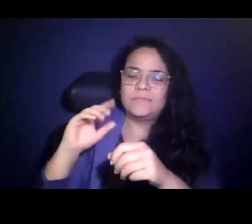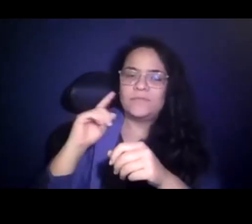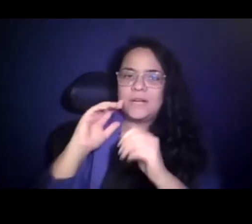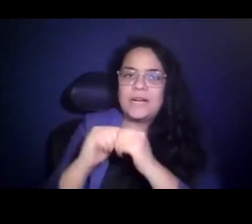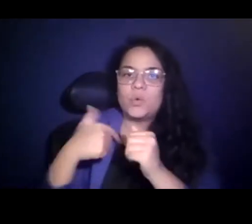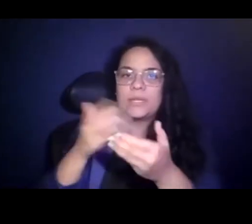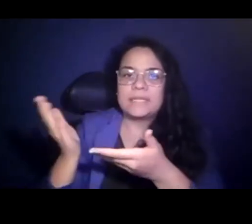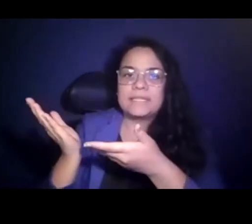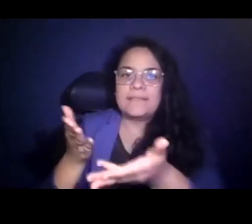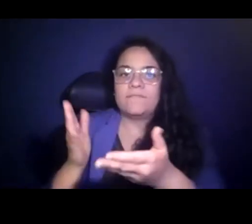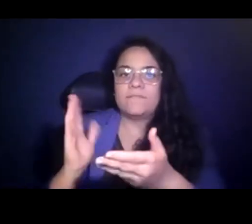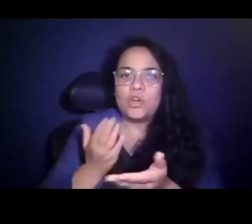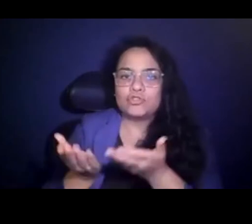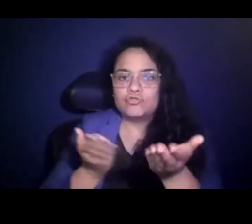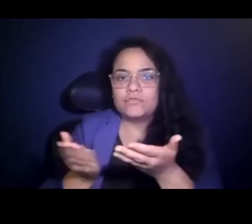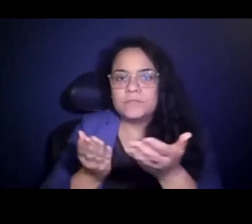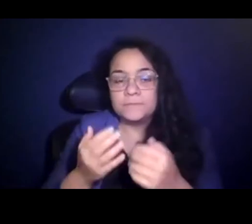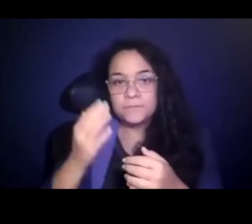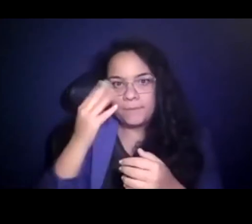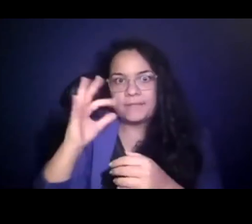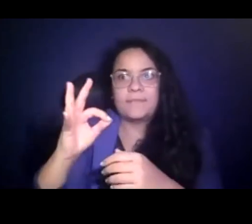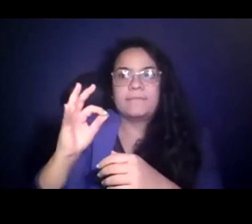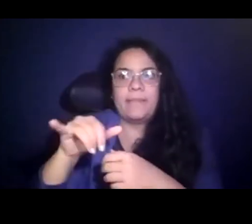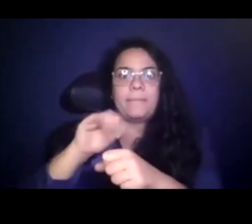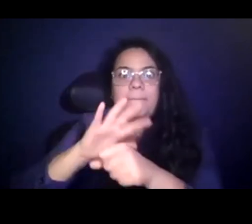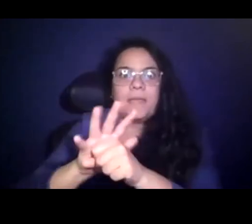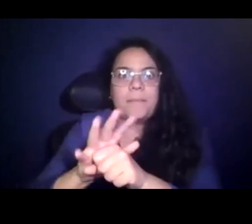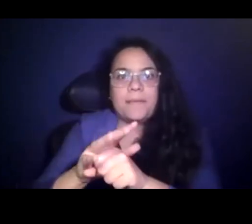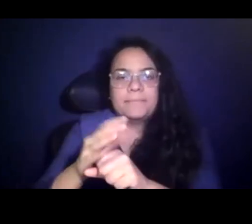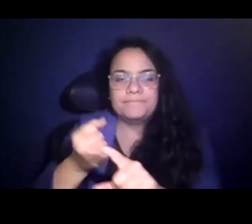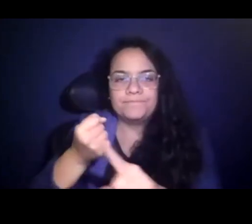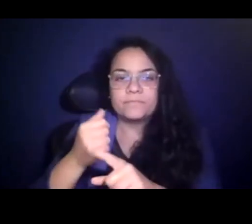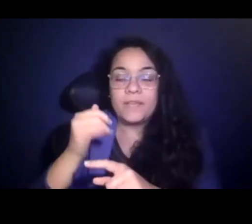our service, because of the pandemic. 15:20:25 And I think that change is always going to continue.